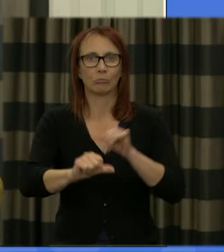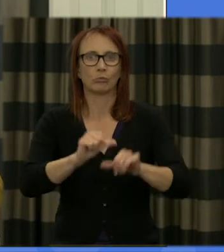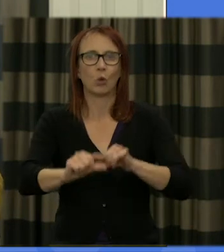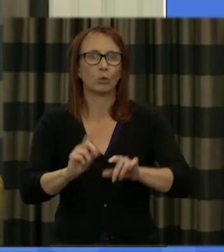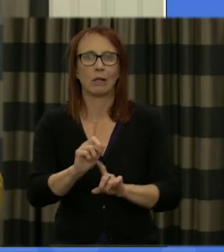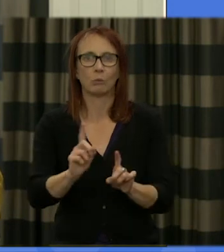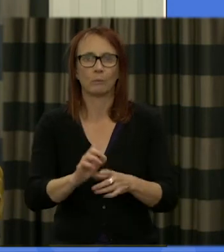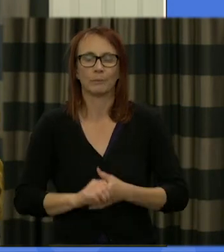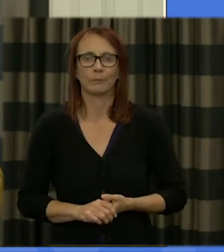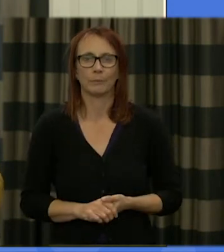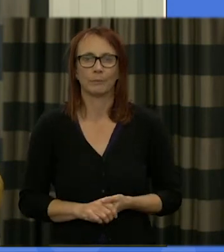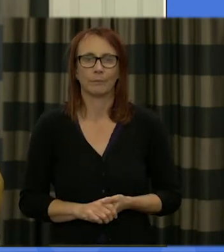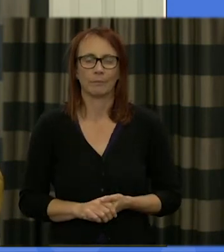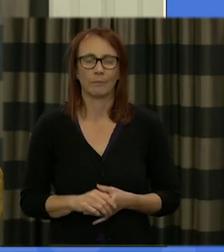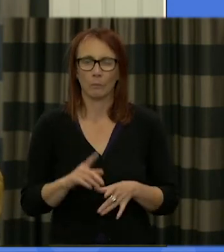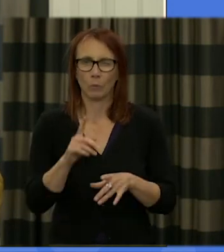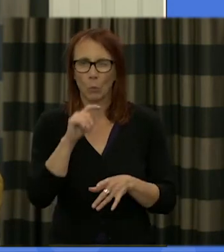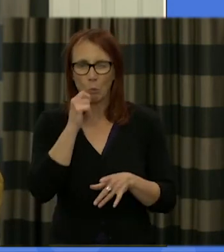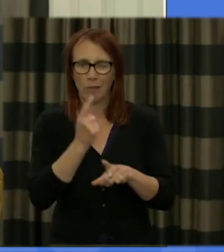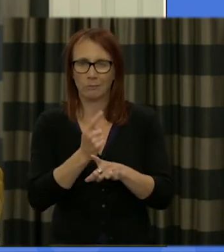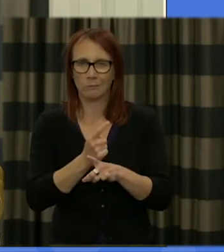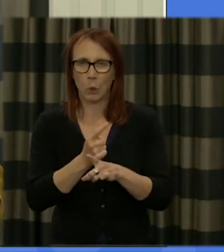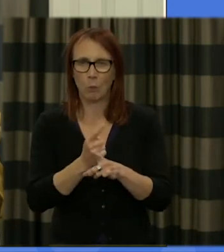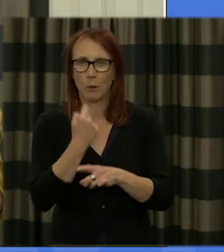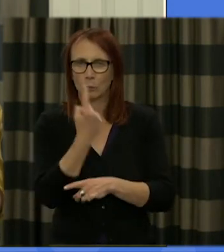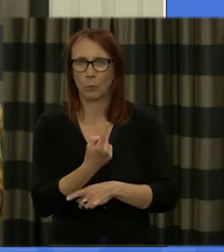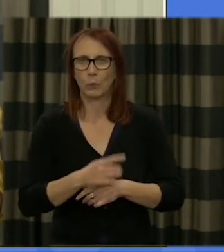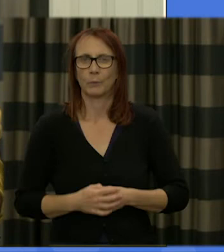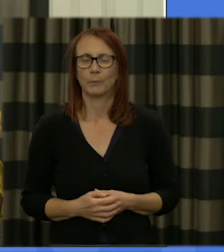beginning to look like and we'll train unpack some of that tomorrow and the